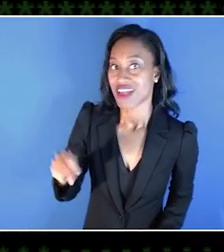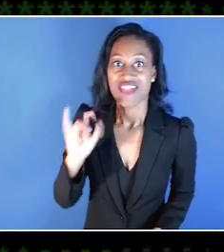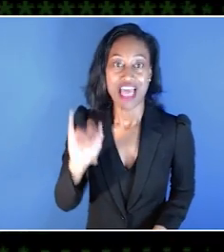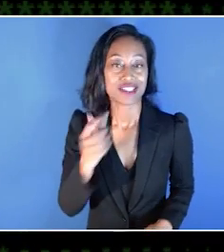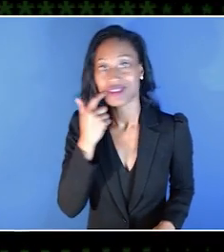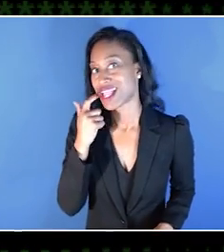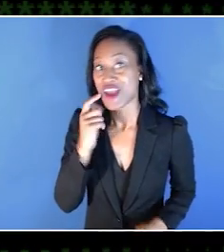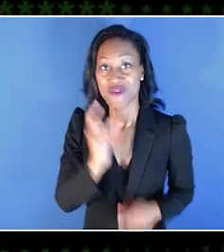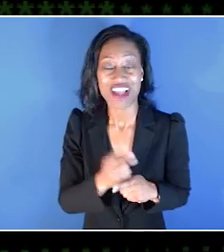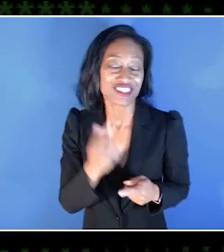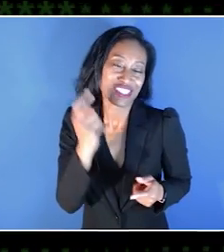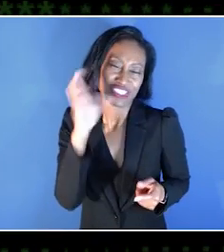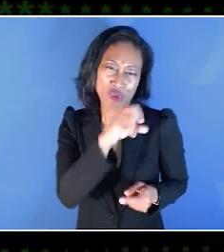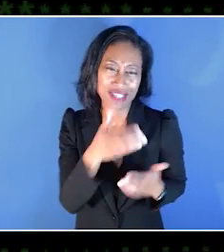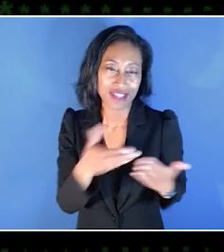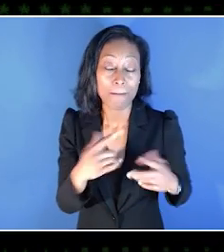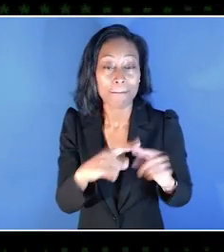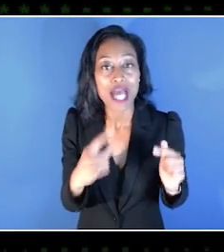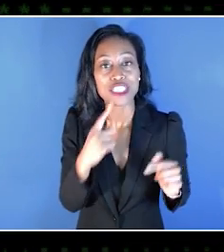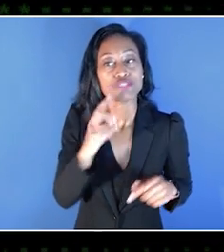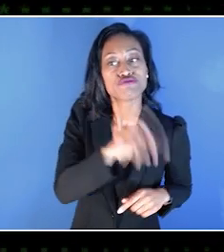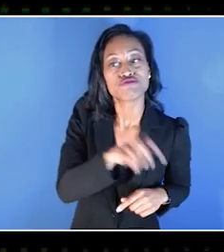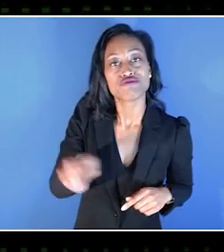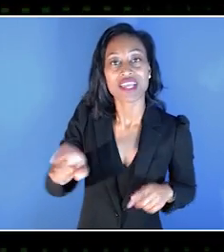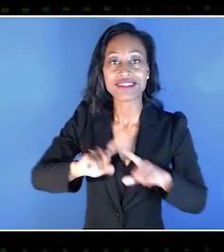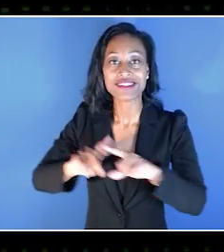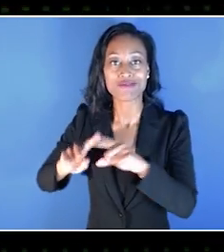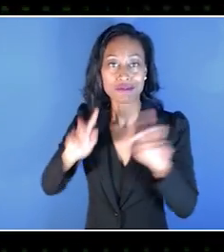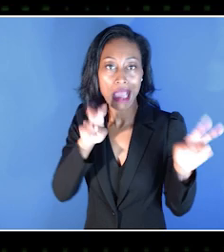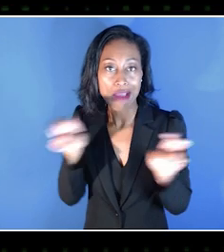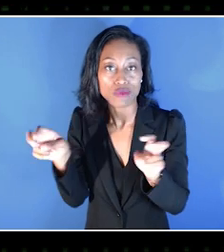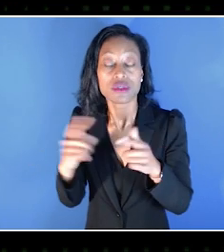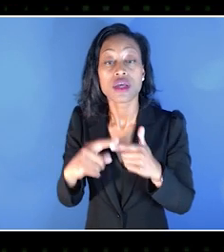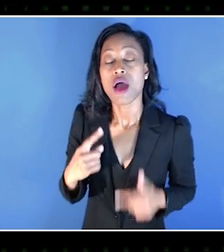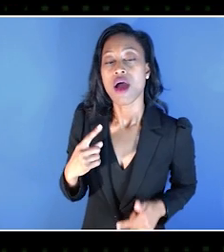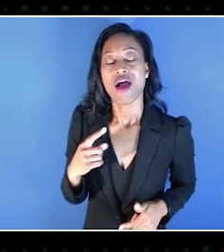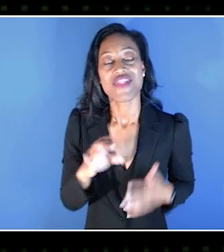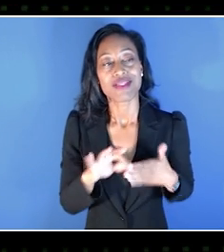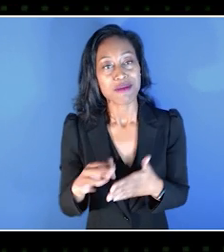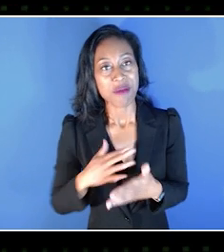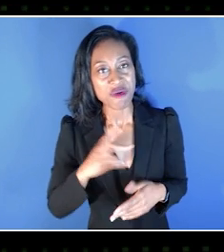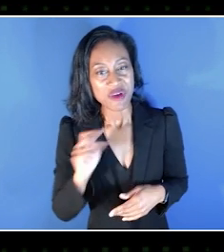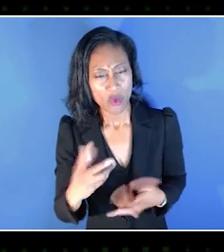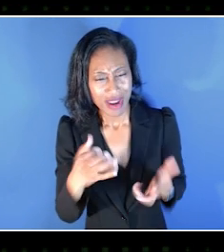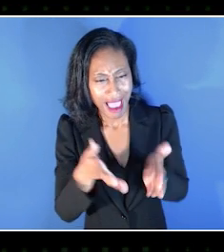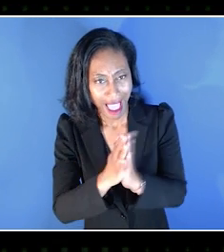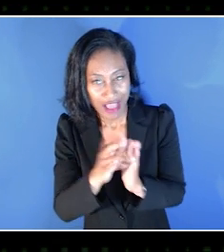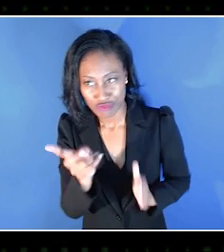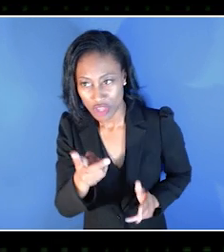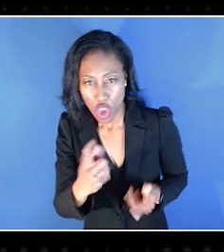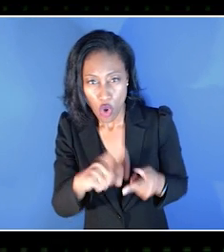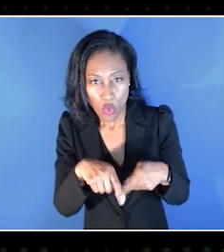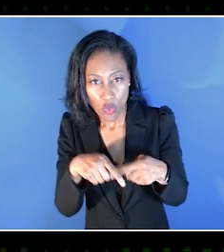Yeah, some strange stuff. But yeah, popping around to a lot of things. Like that leads me to my questions. Like I wanted to ask, when did you two start playing together?